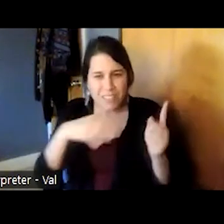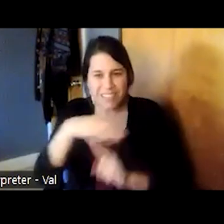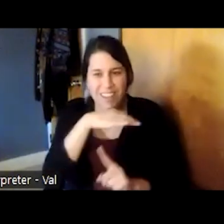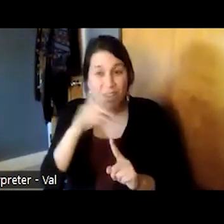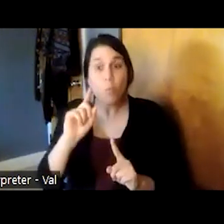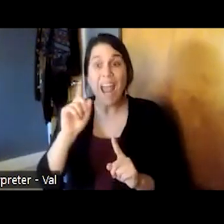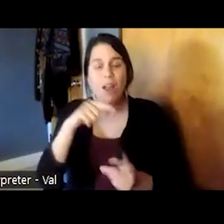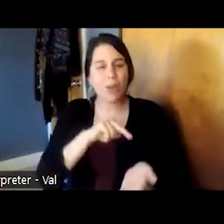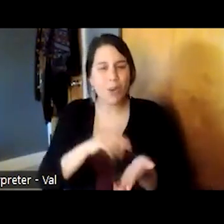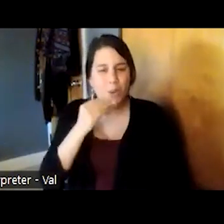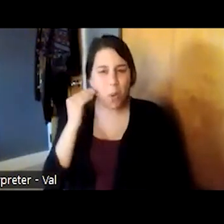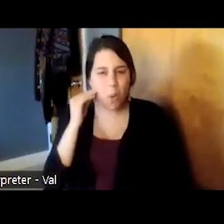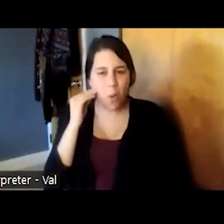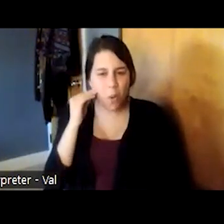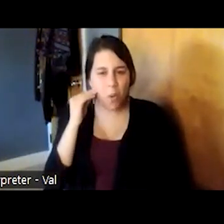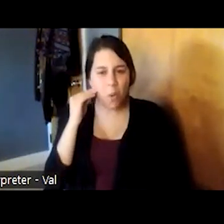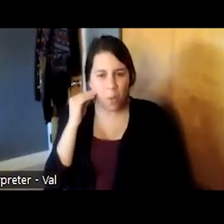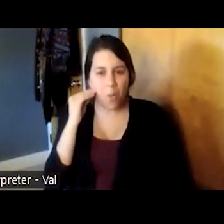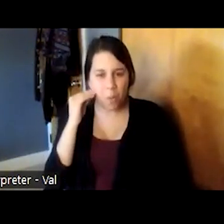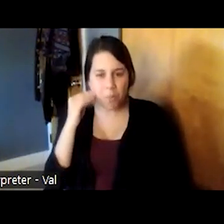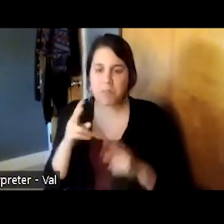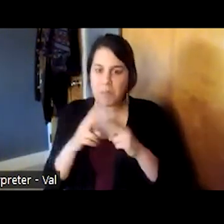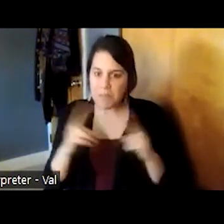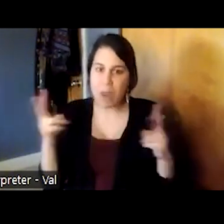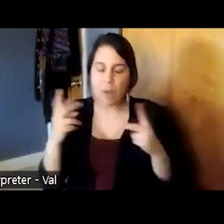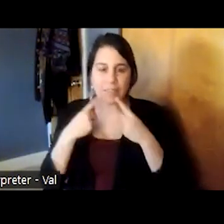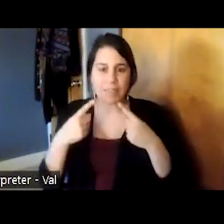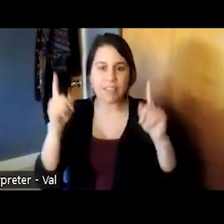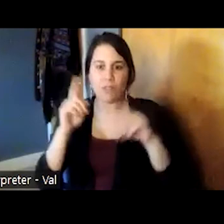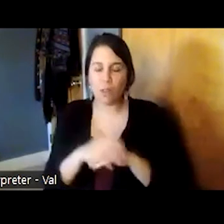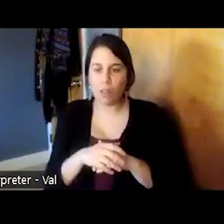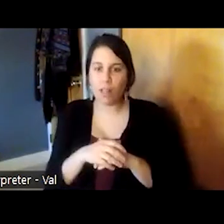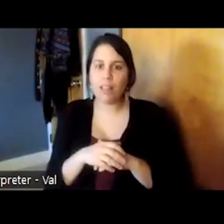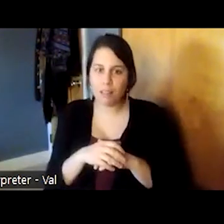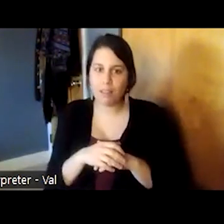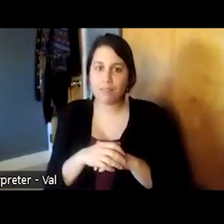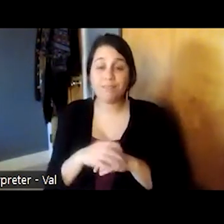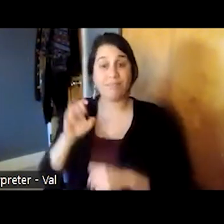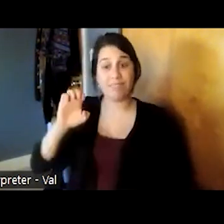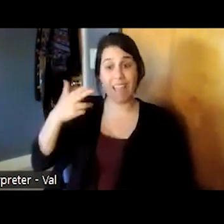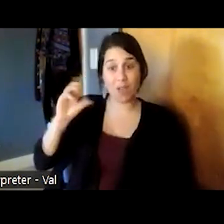and we were very successful the focus of our project echoes in geriatric mental health